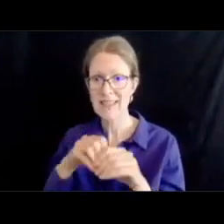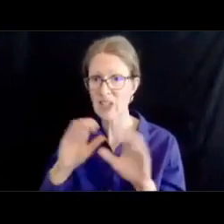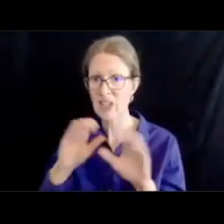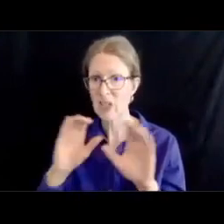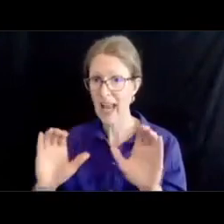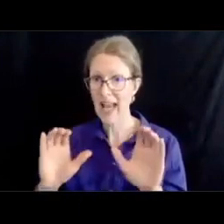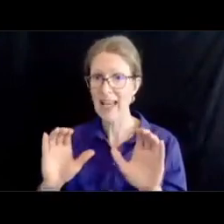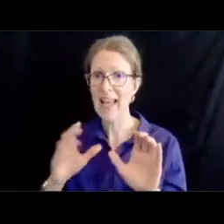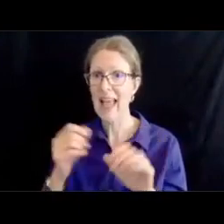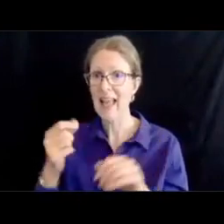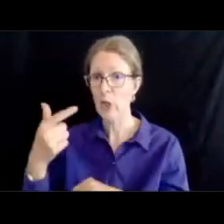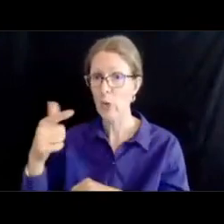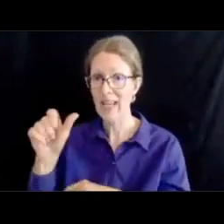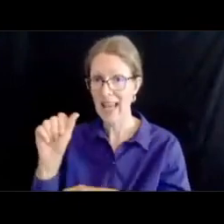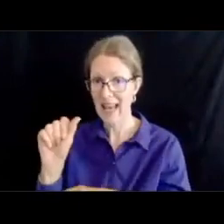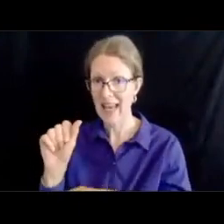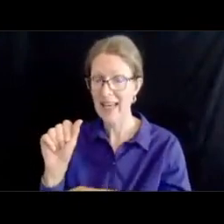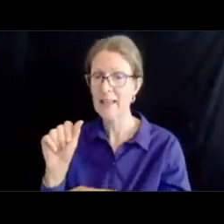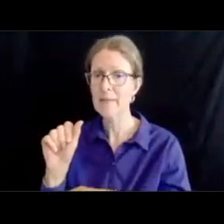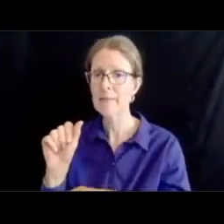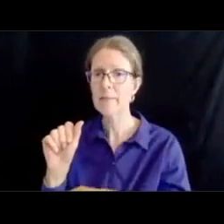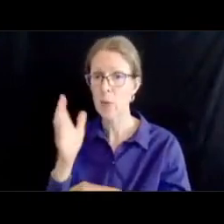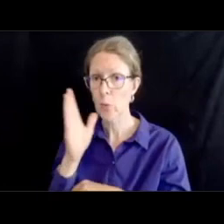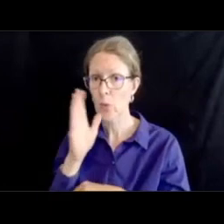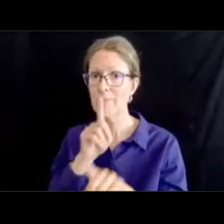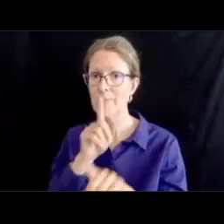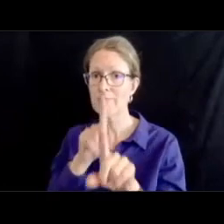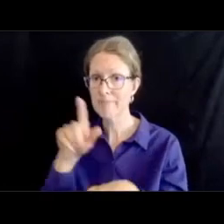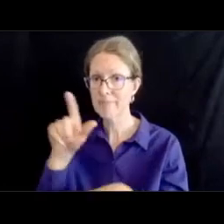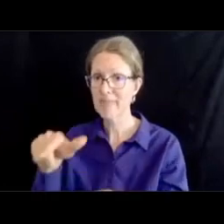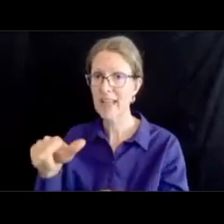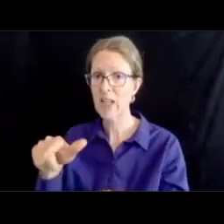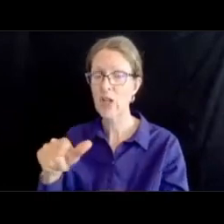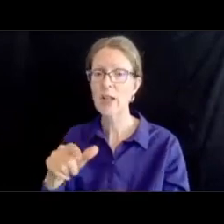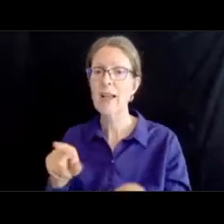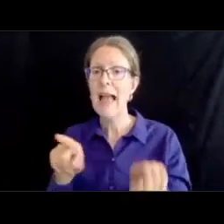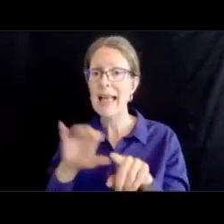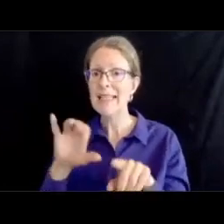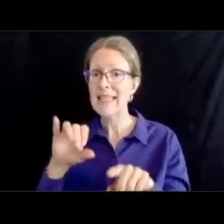how we need to make sure we get some of your official comments as well and so we will be going